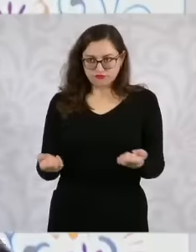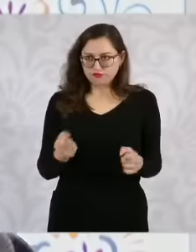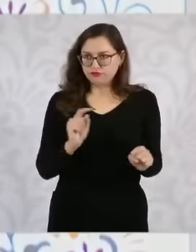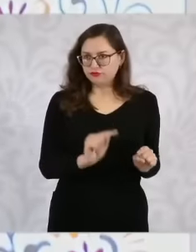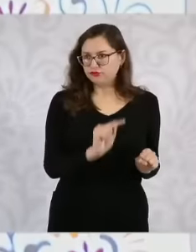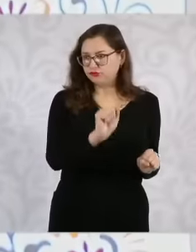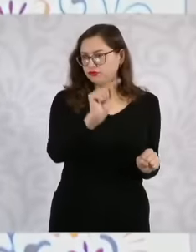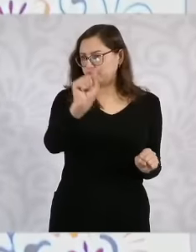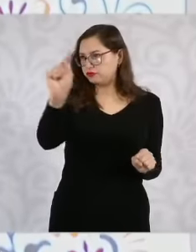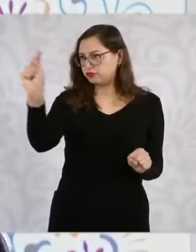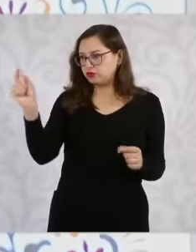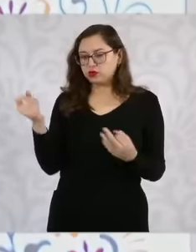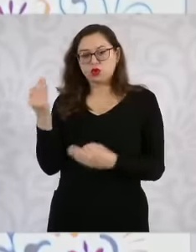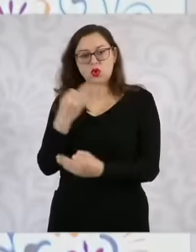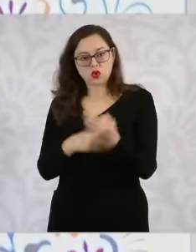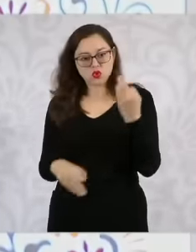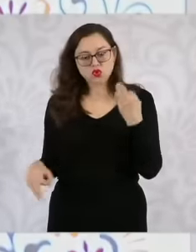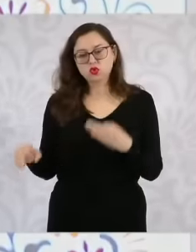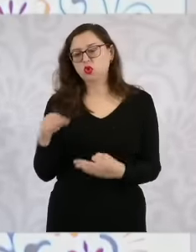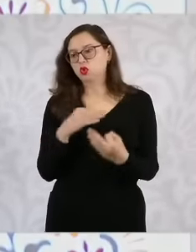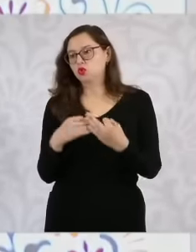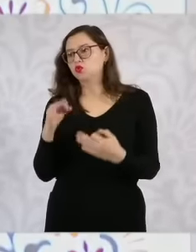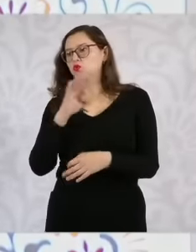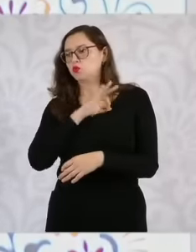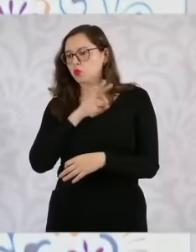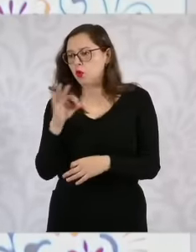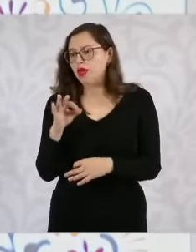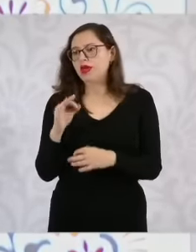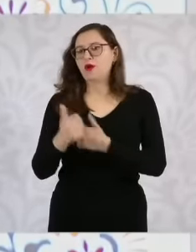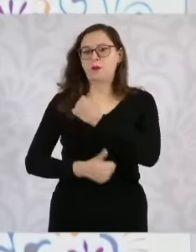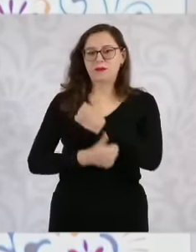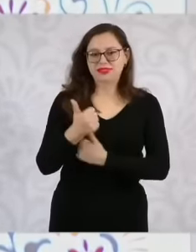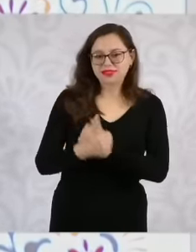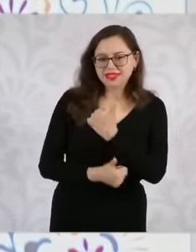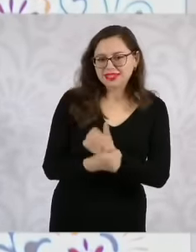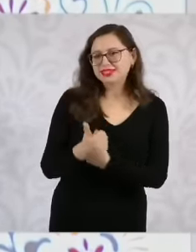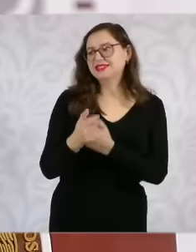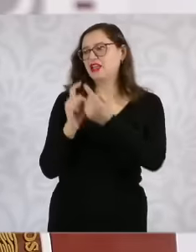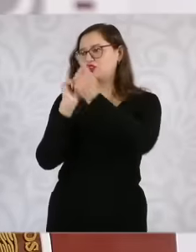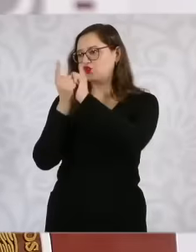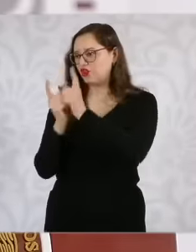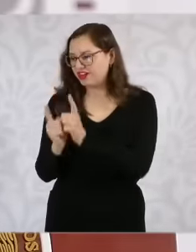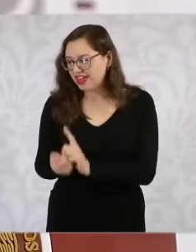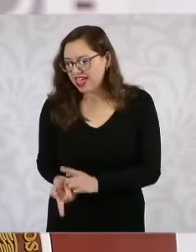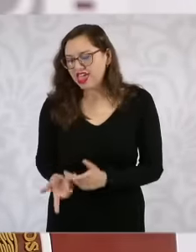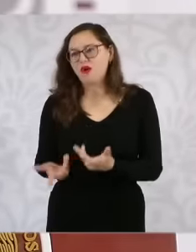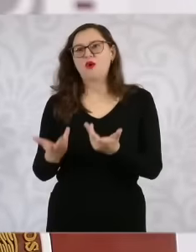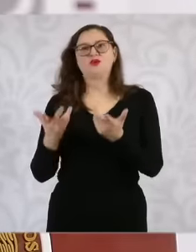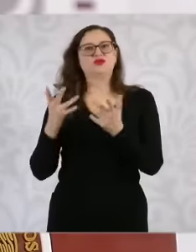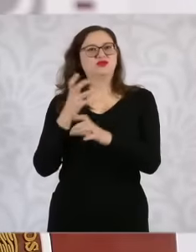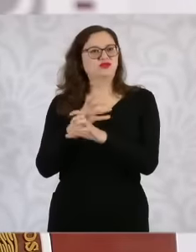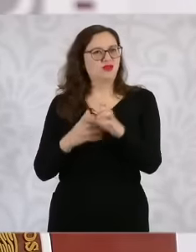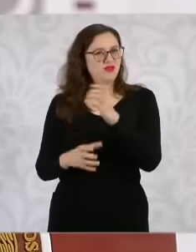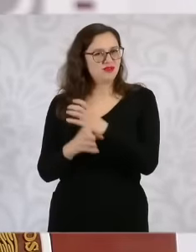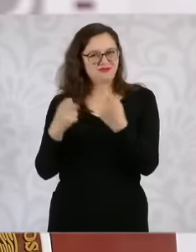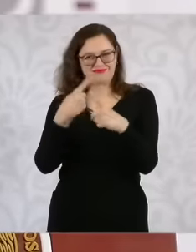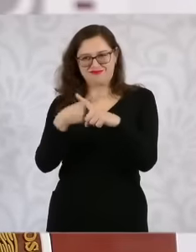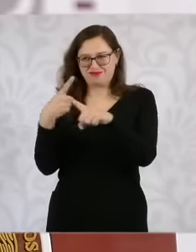way that there can be exchanges of different sports disciplines and also promote